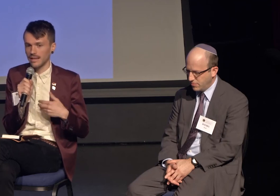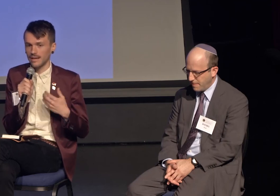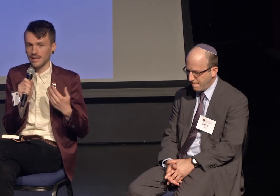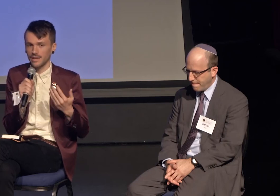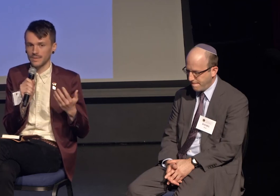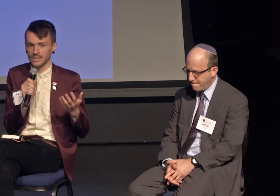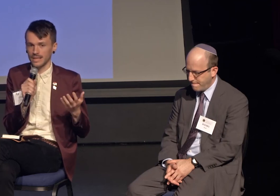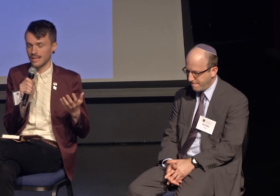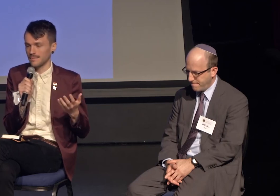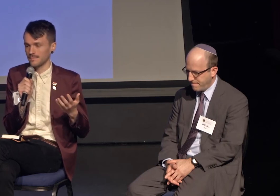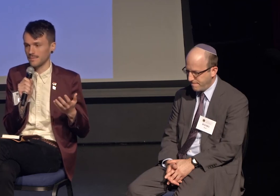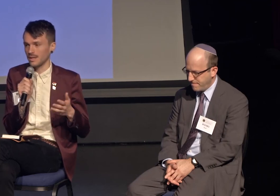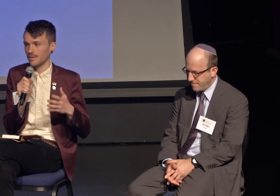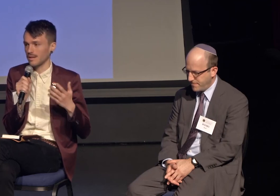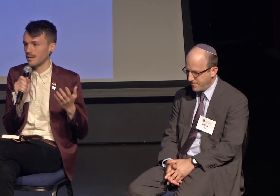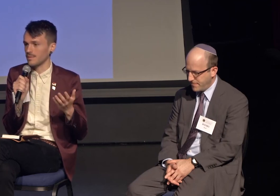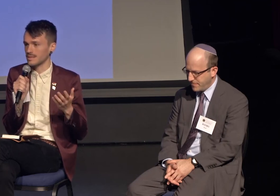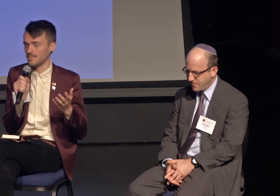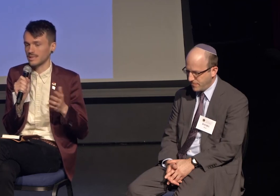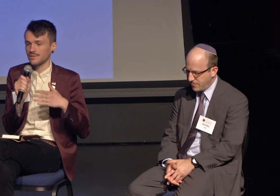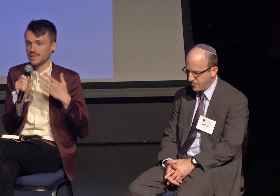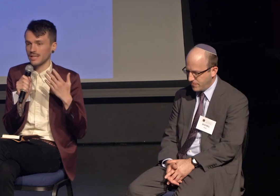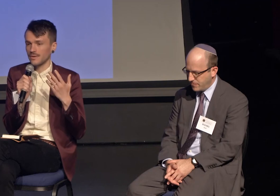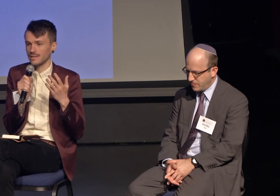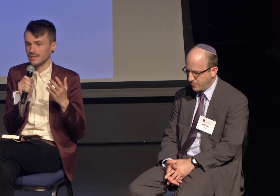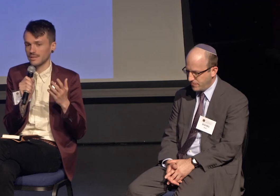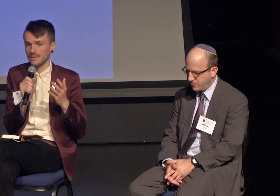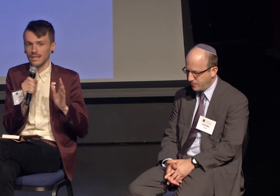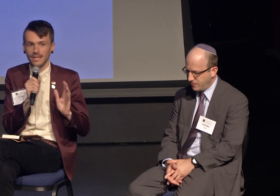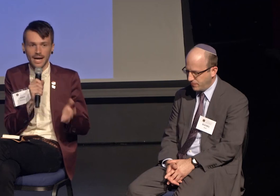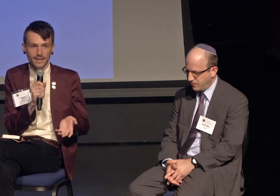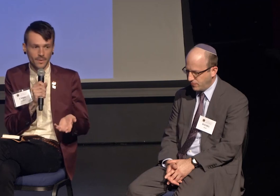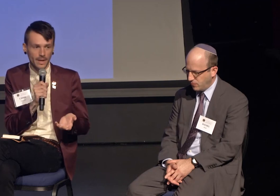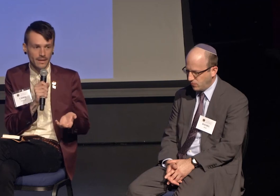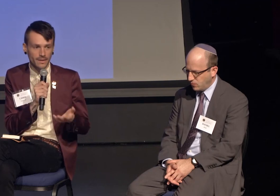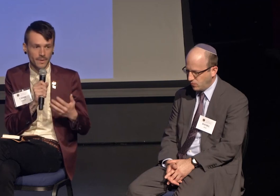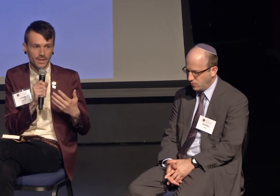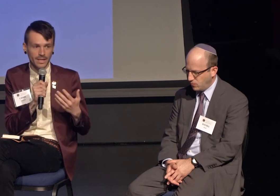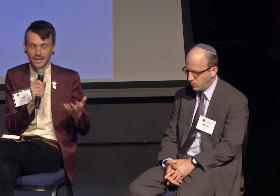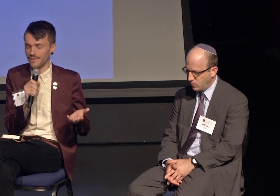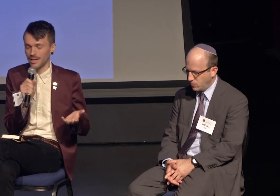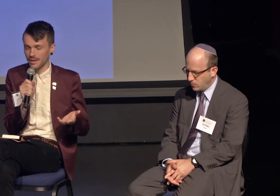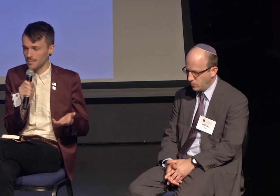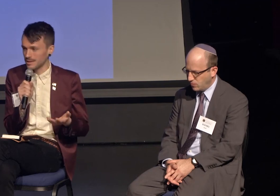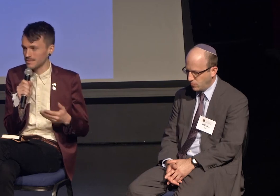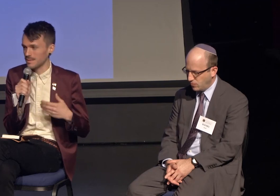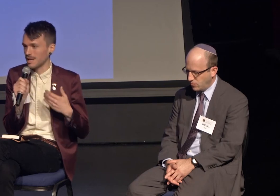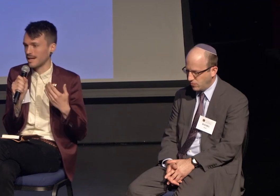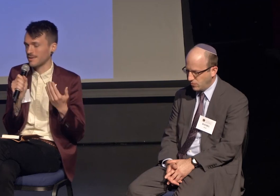I thought it was potentially not going to go well. We'd have an argument of some kind